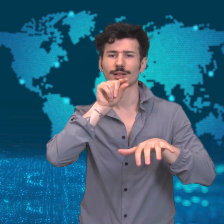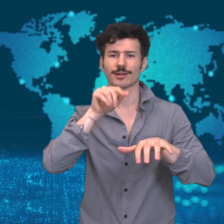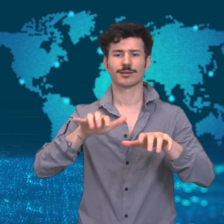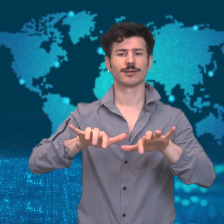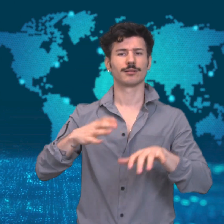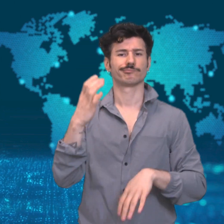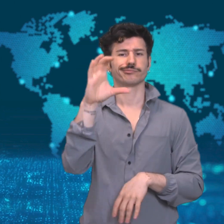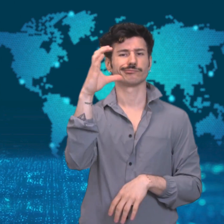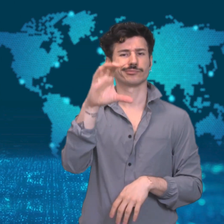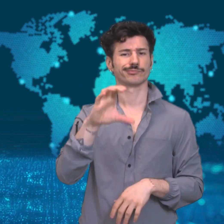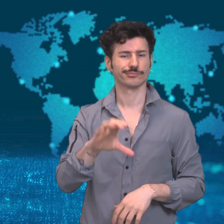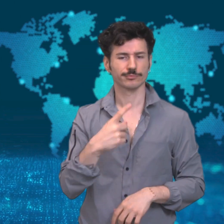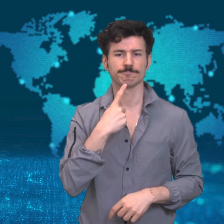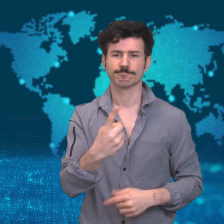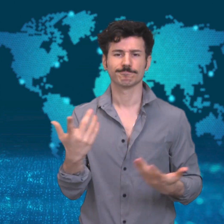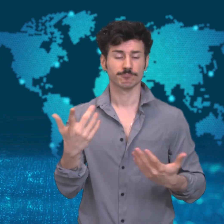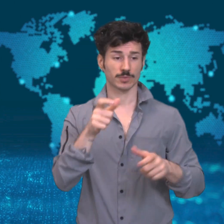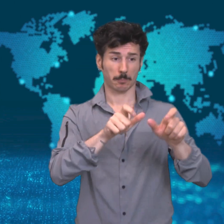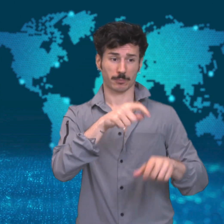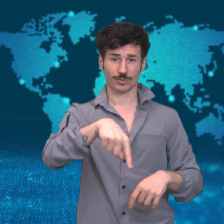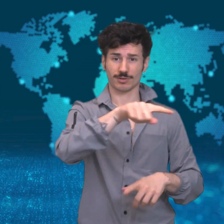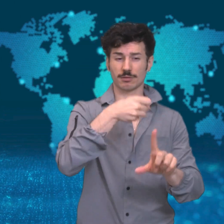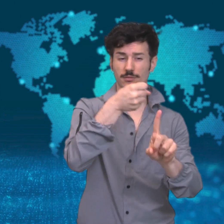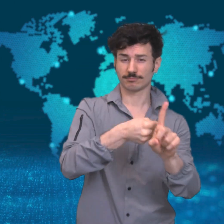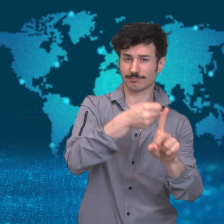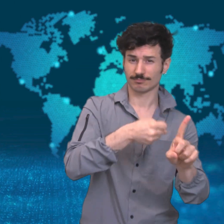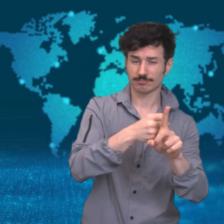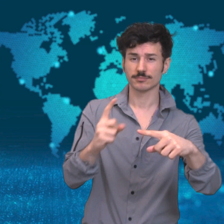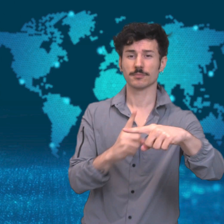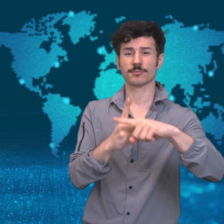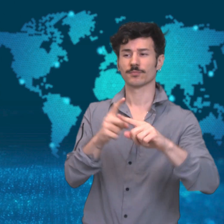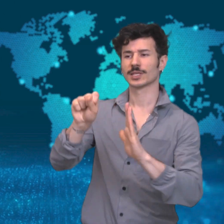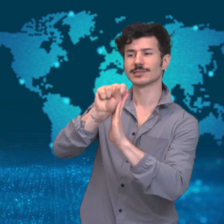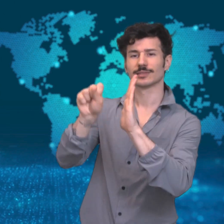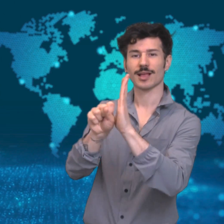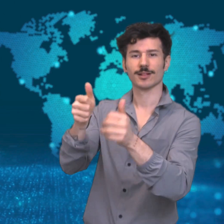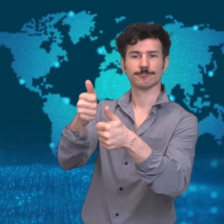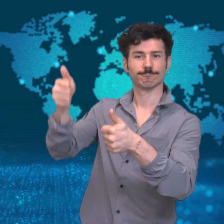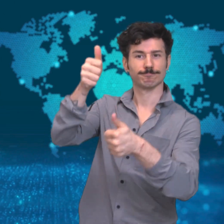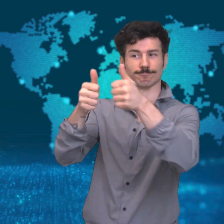US President Donald Trump sent a series of tweets to